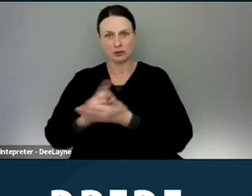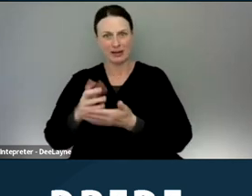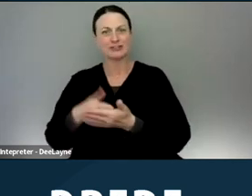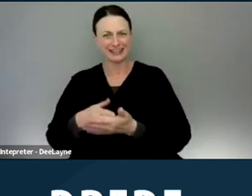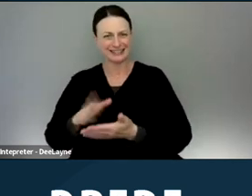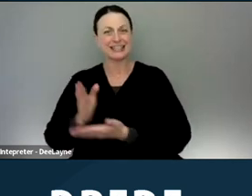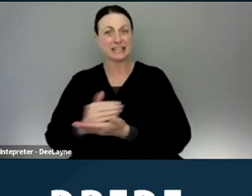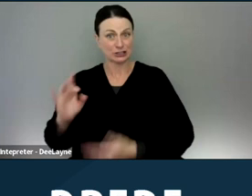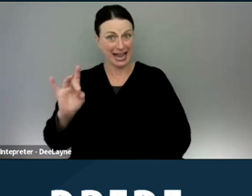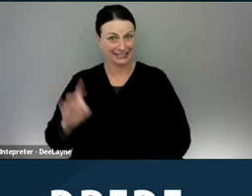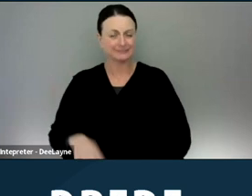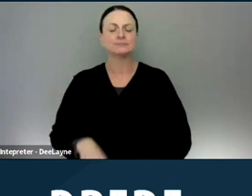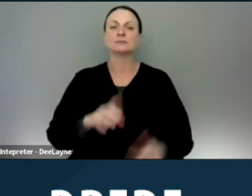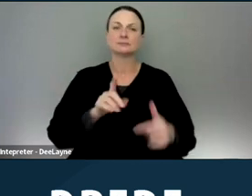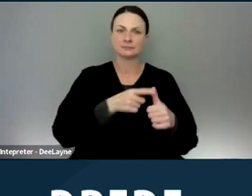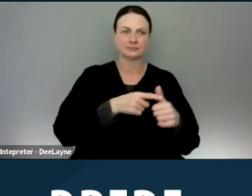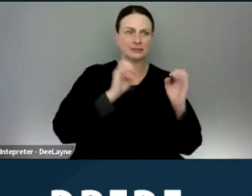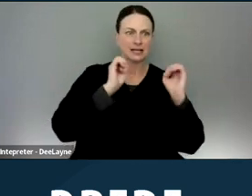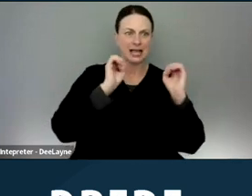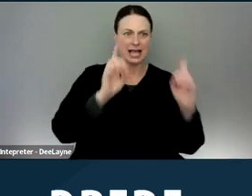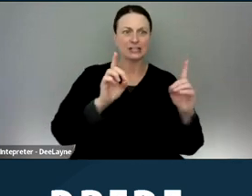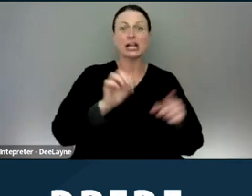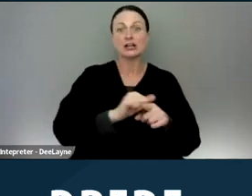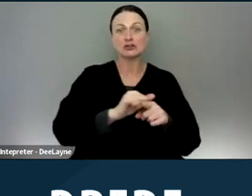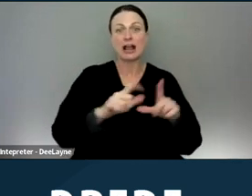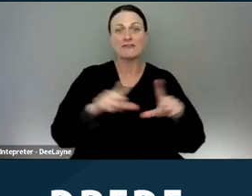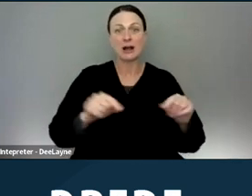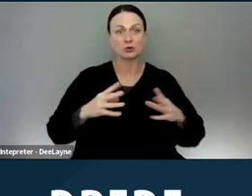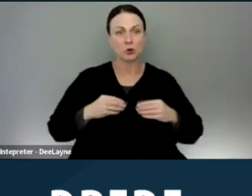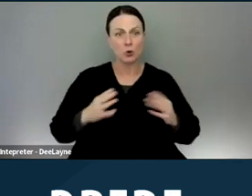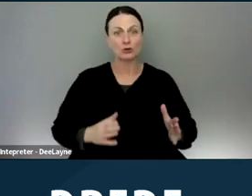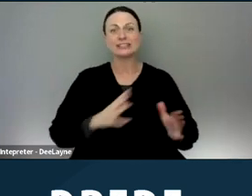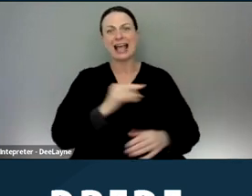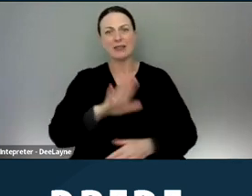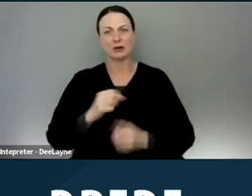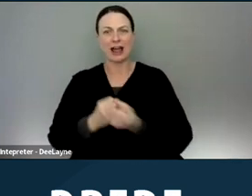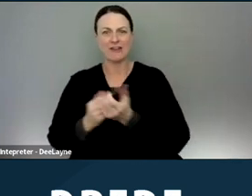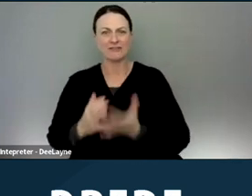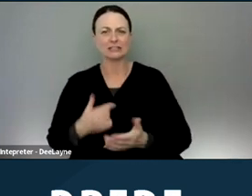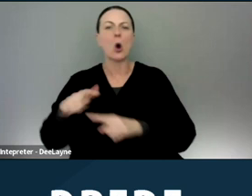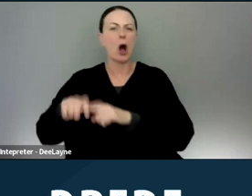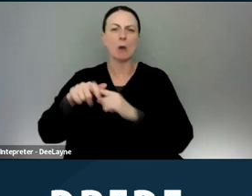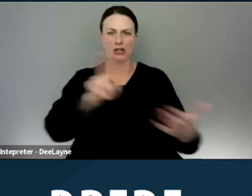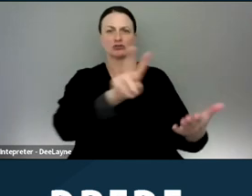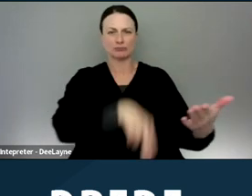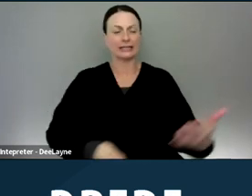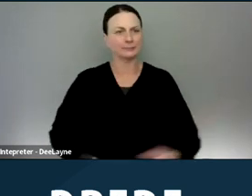One, to educate and train voucher holders and their advocates. And I'm sorry, I'm gonna pause a moment for so people to kind of review this slide.